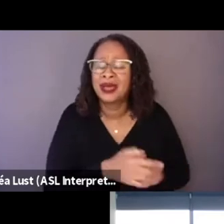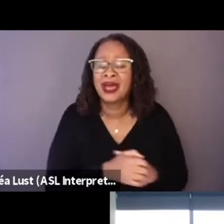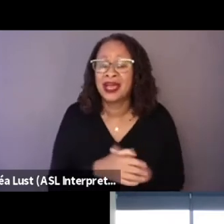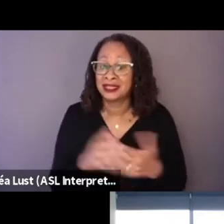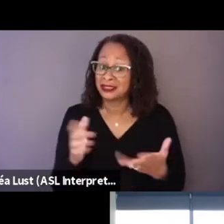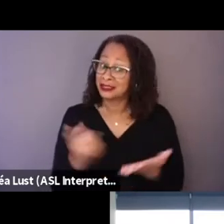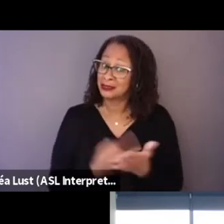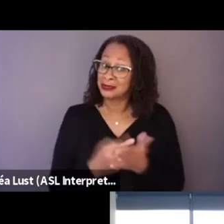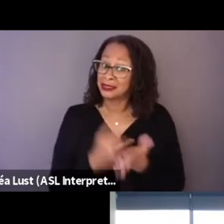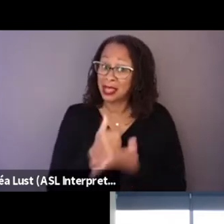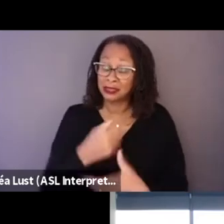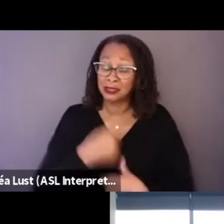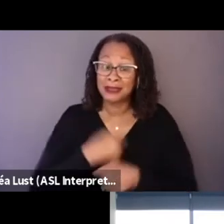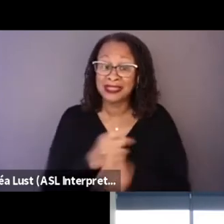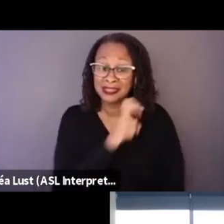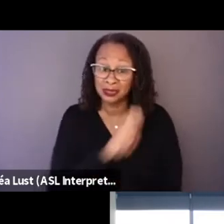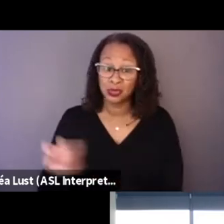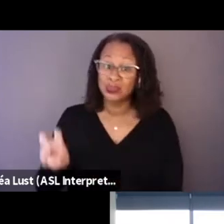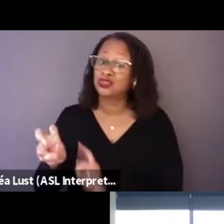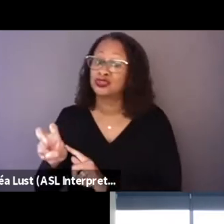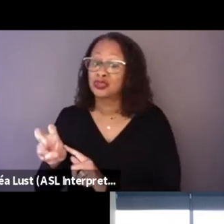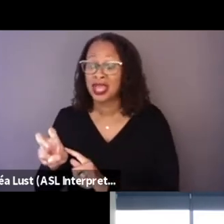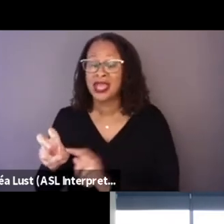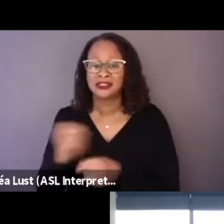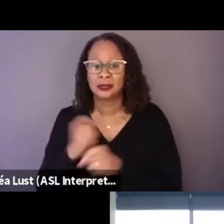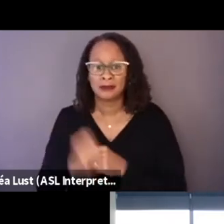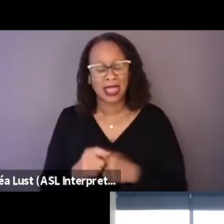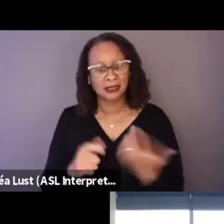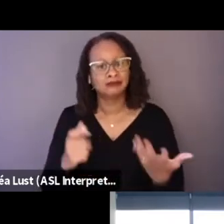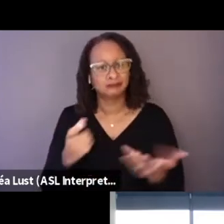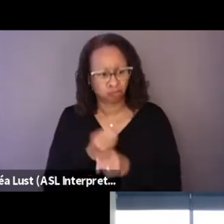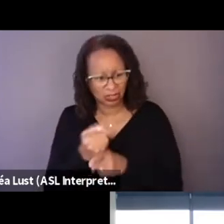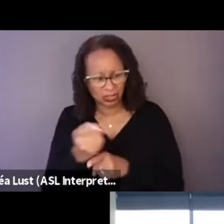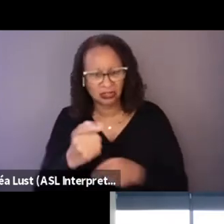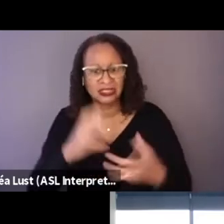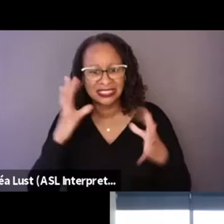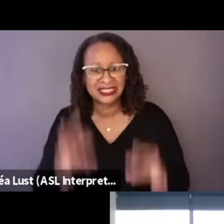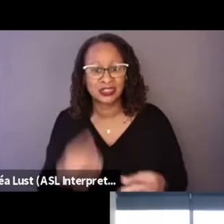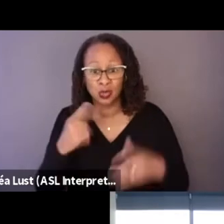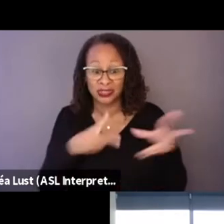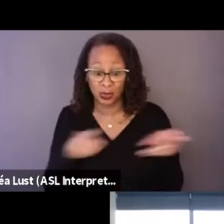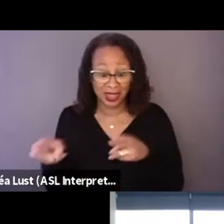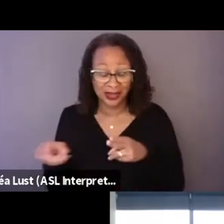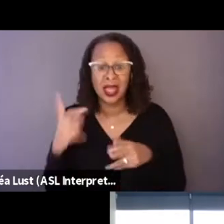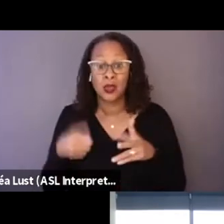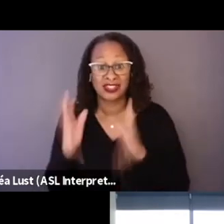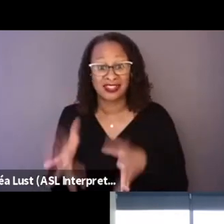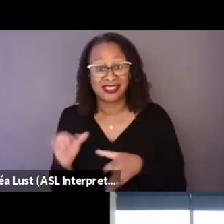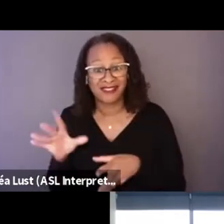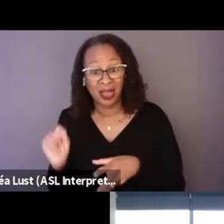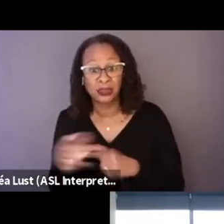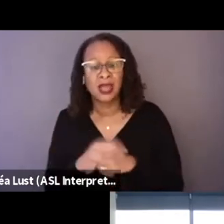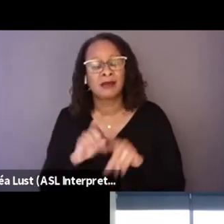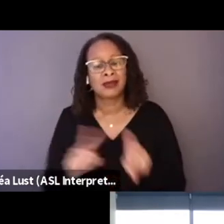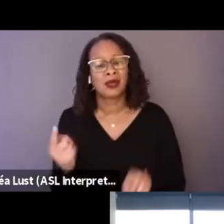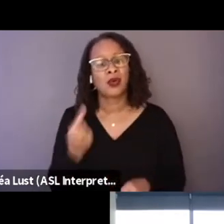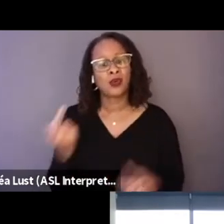so you can make practical decisions of what to edit, what to leave out, you know, but you always have to-